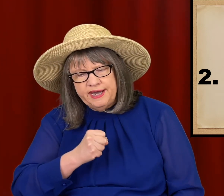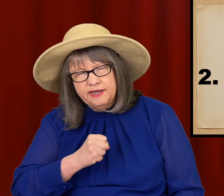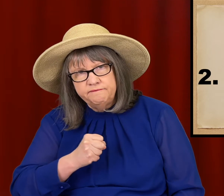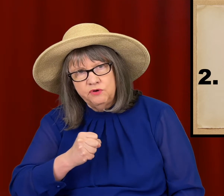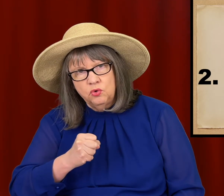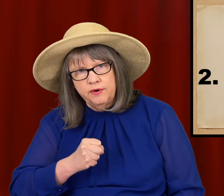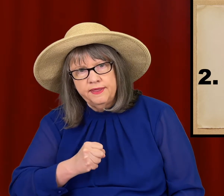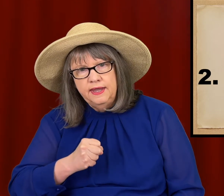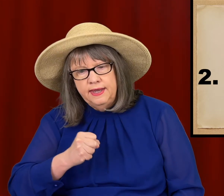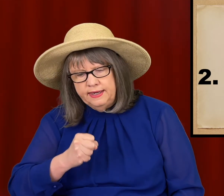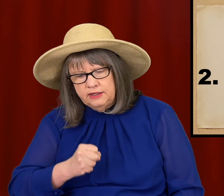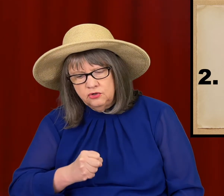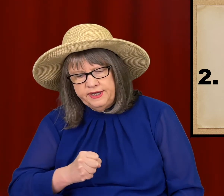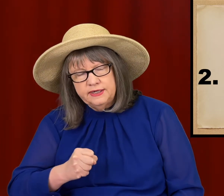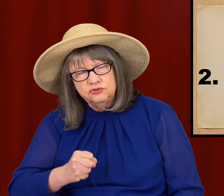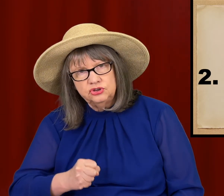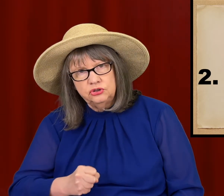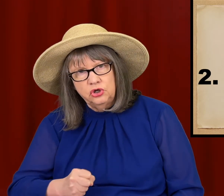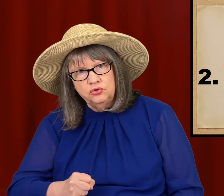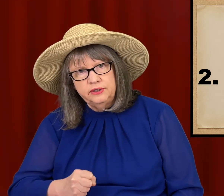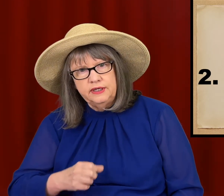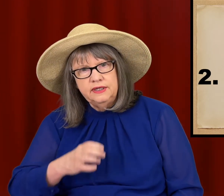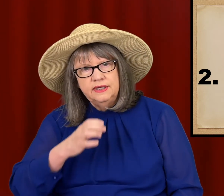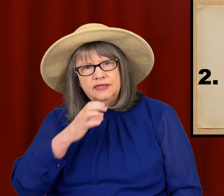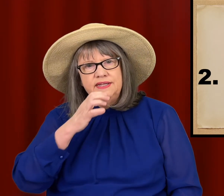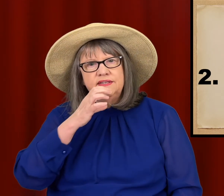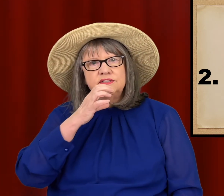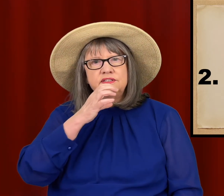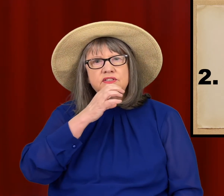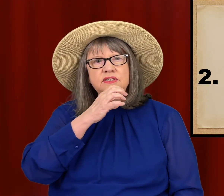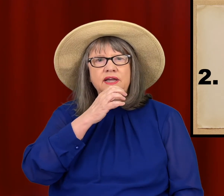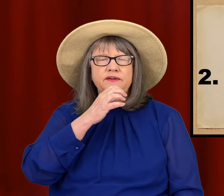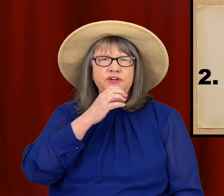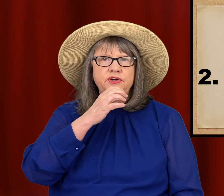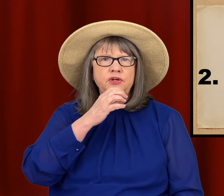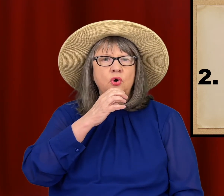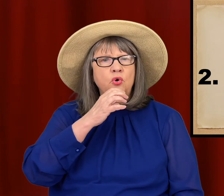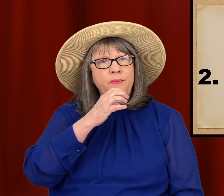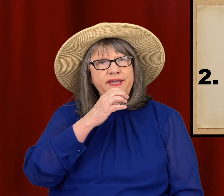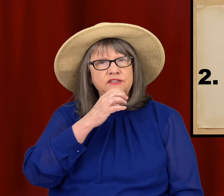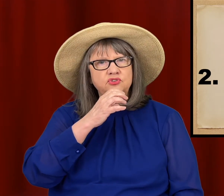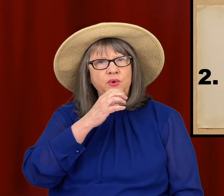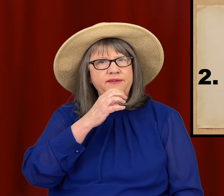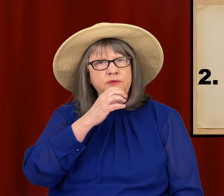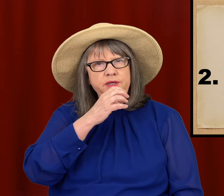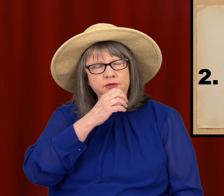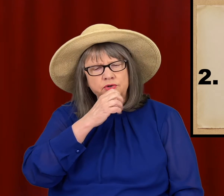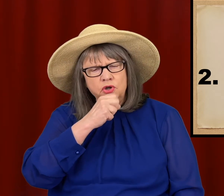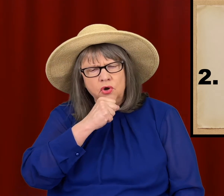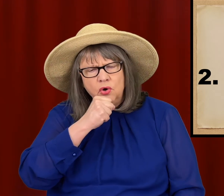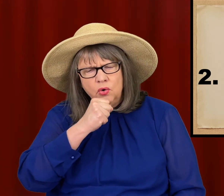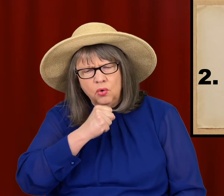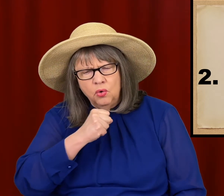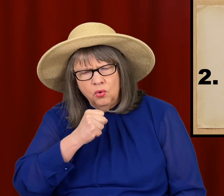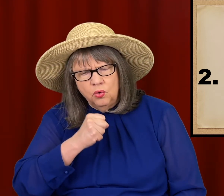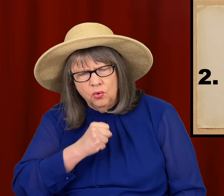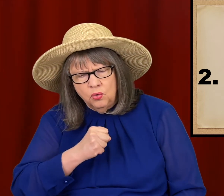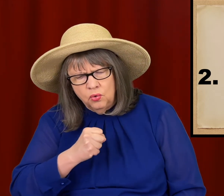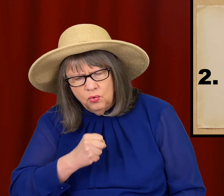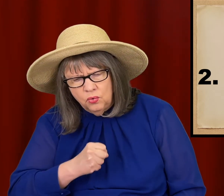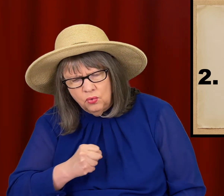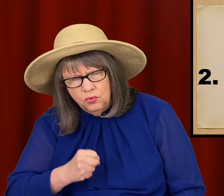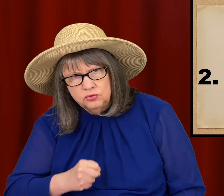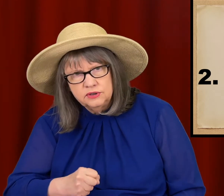and forth and go down slowly. This is like a very old man's wavy beard. OLD.